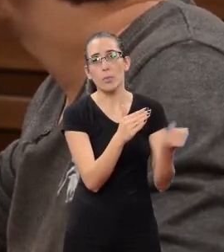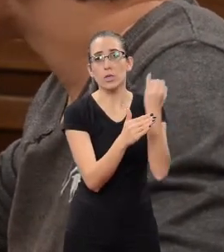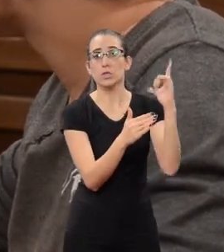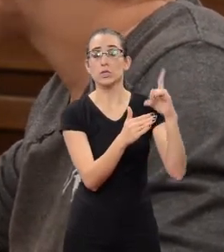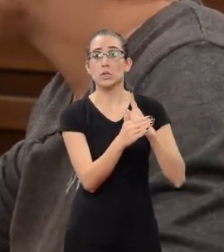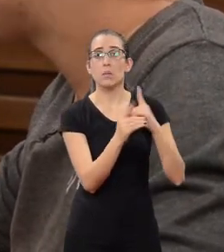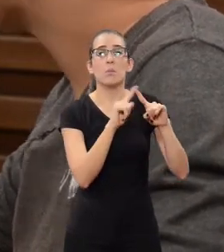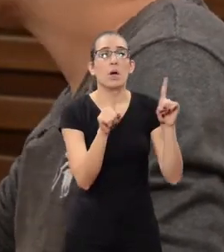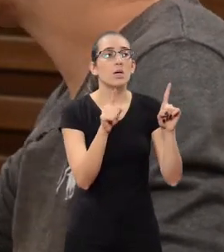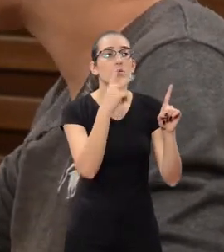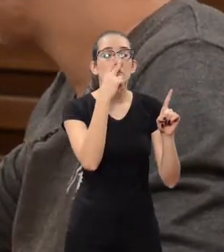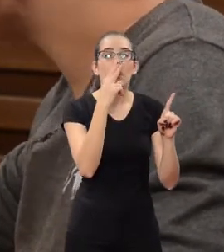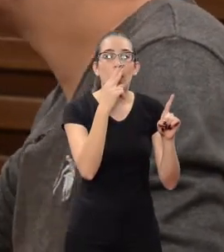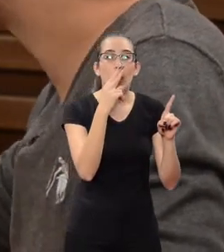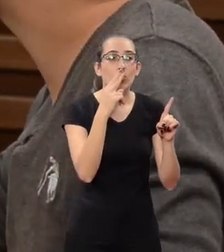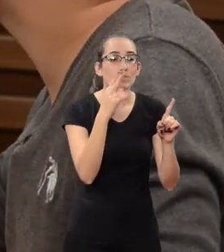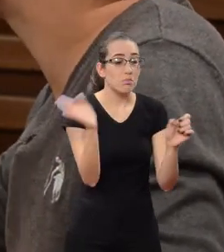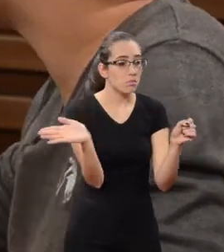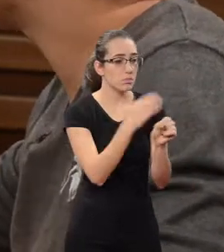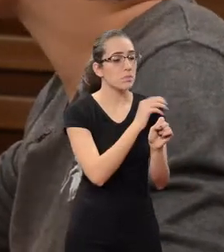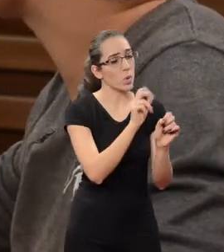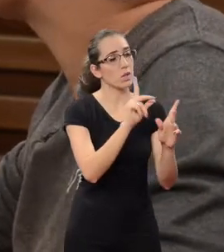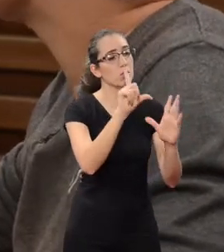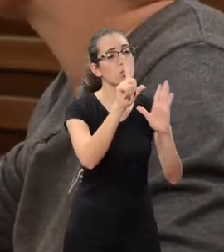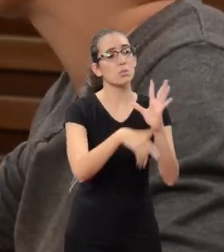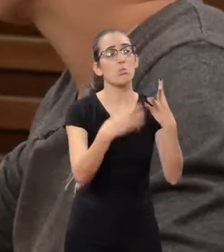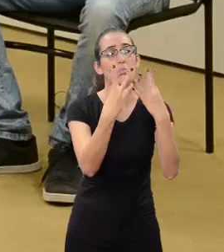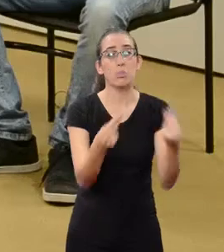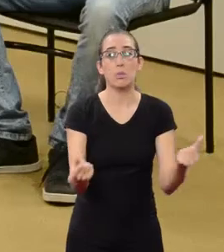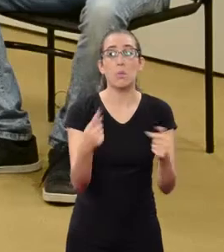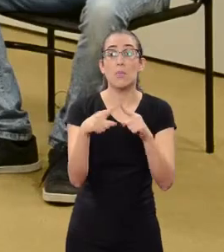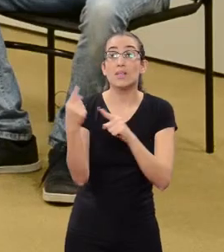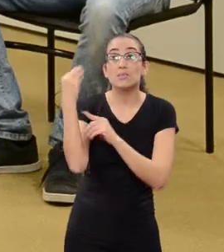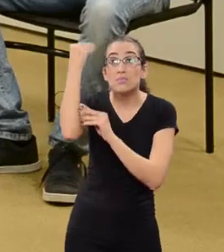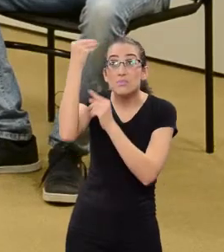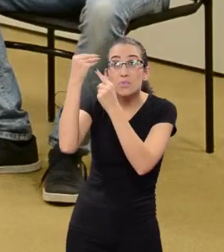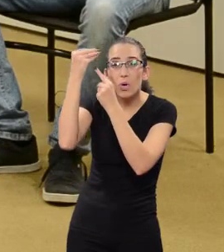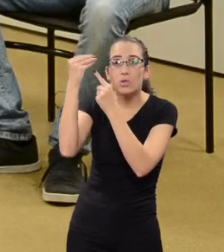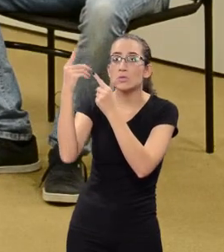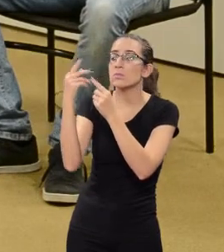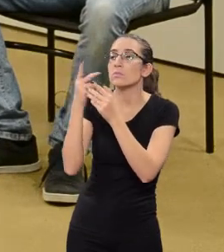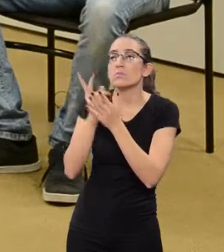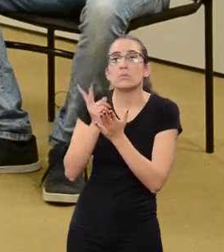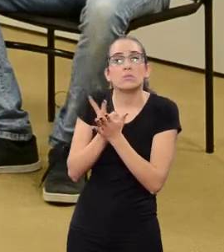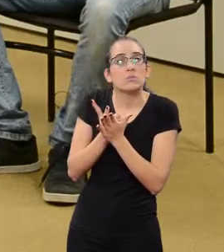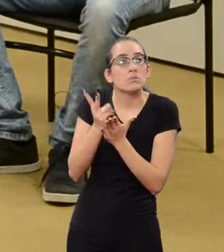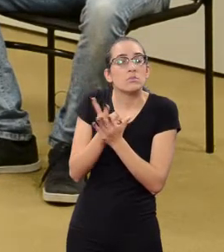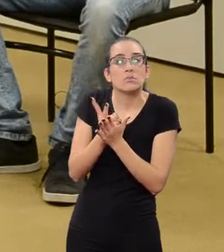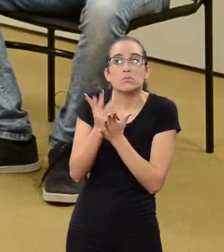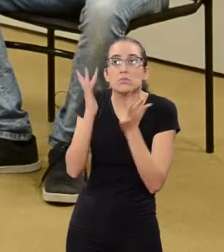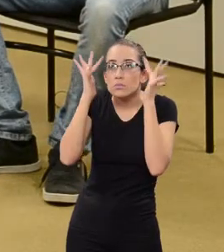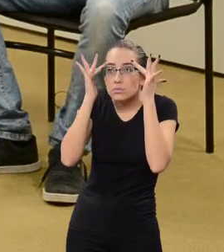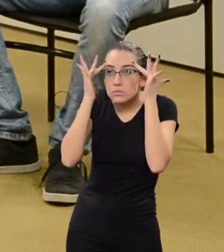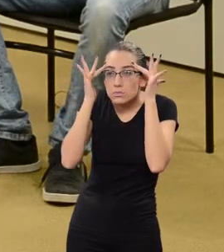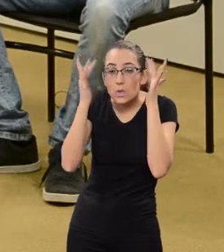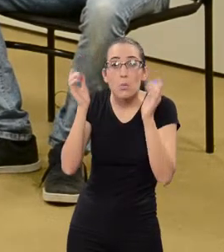but in terms of damage dimension, a psychological damage sometimes might end up destroying someone, taking someone to suicide.